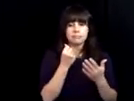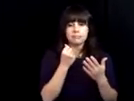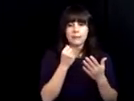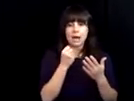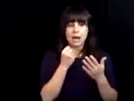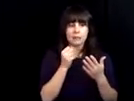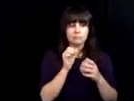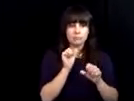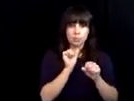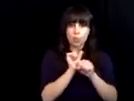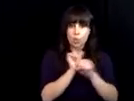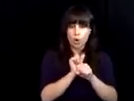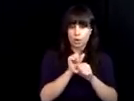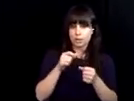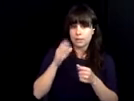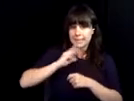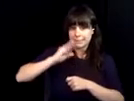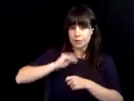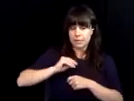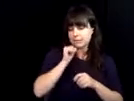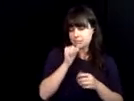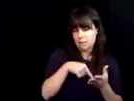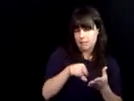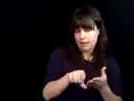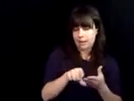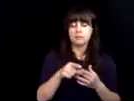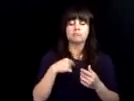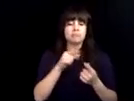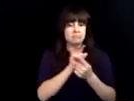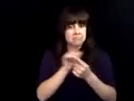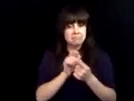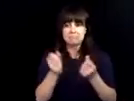that experience over several months, I gained